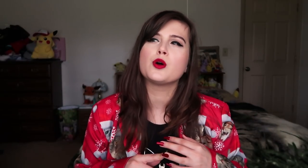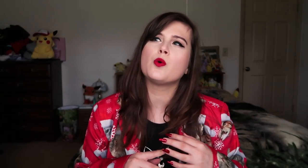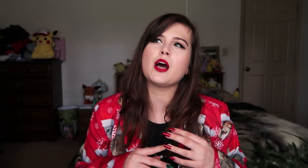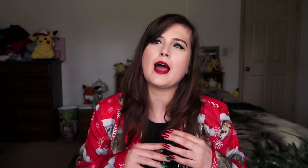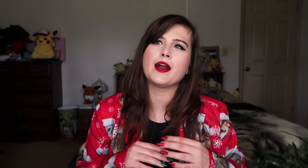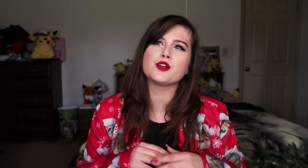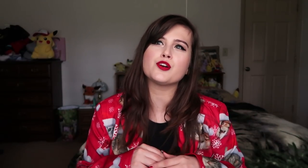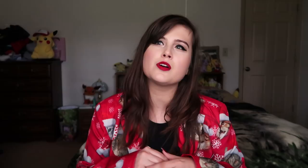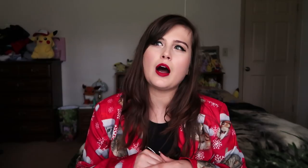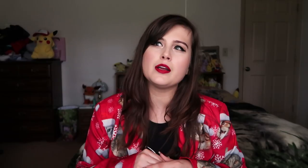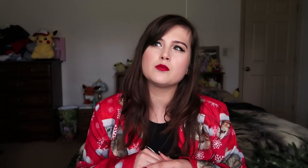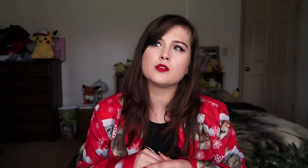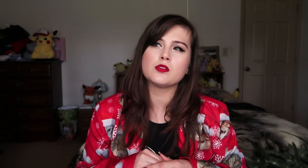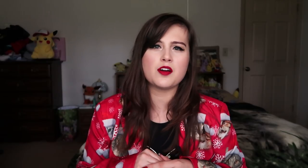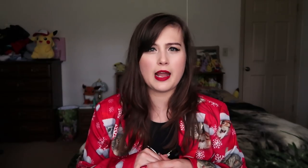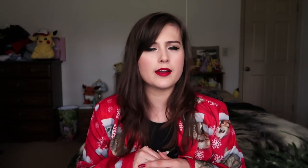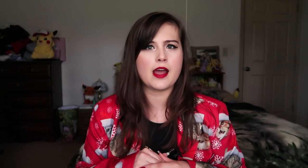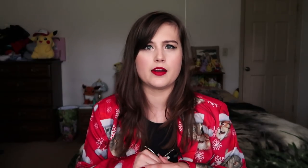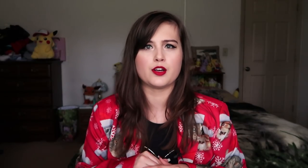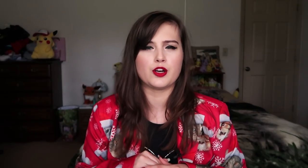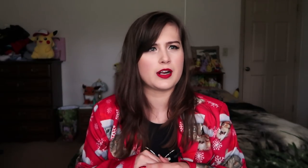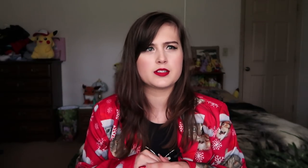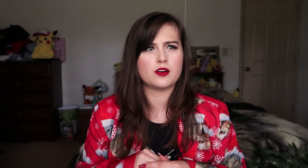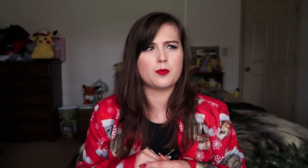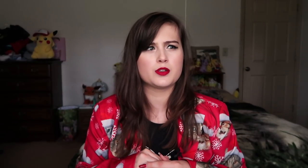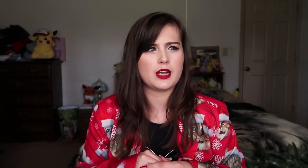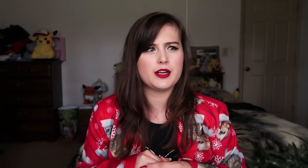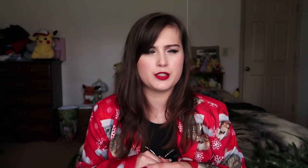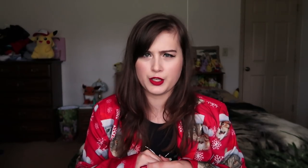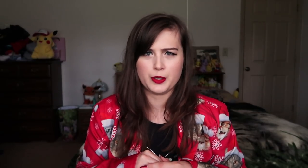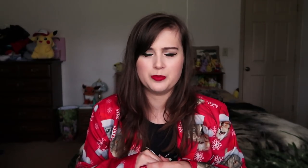Well, not hated her, I loved and hated her and I still almost kinda do,